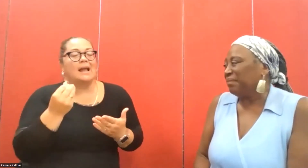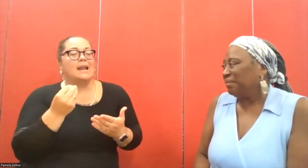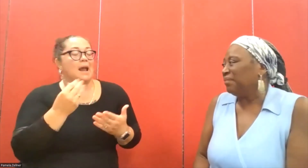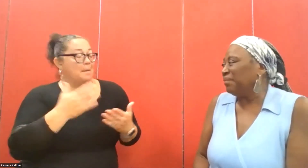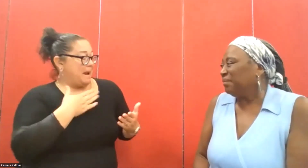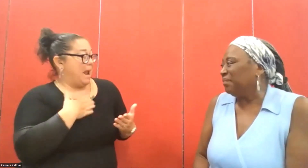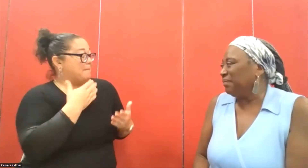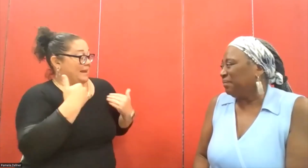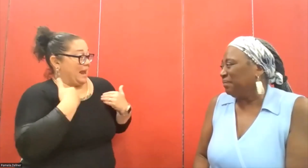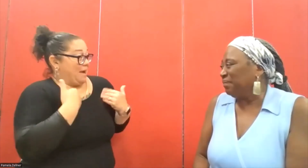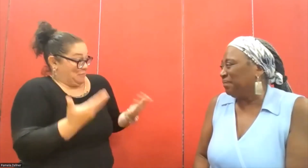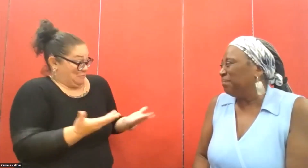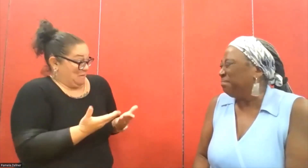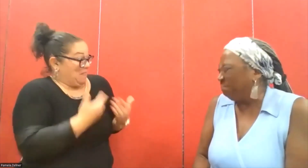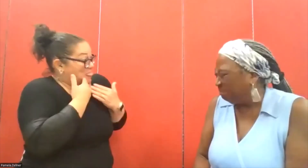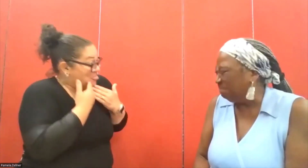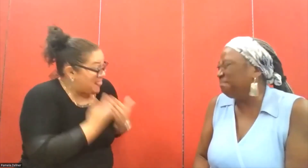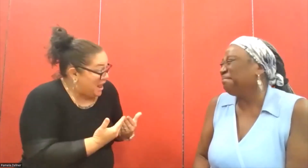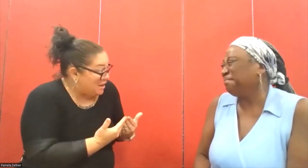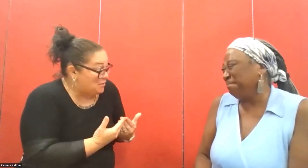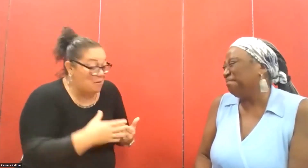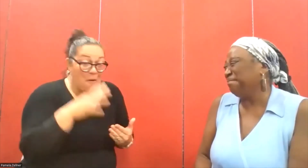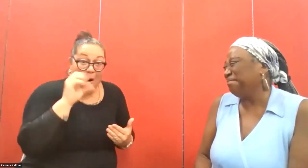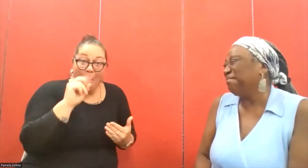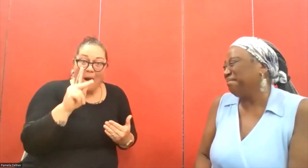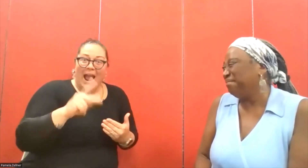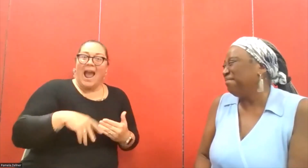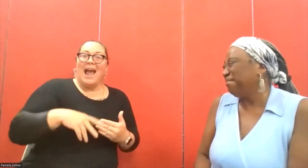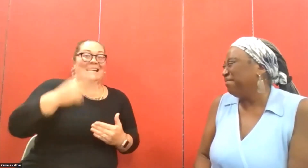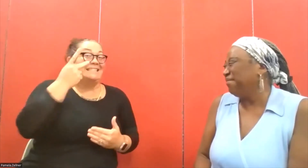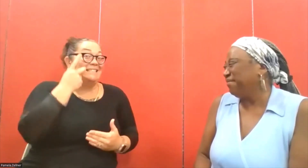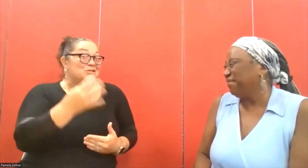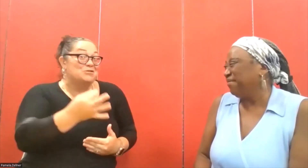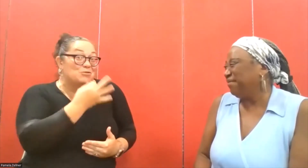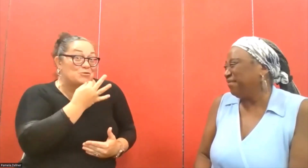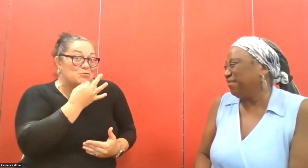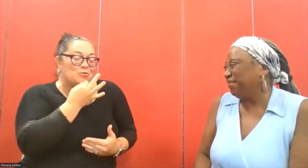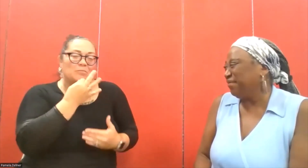for the Deaf in Rhode Island, and I'm happy to have you here. Thank you for joining us and